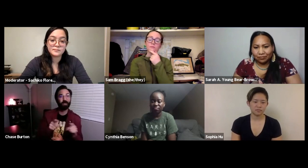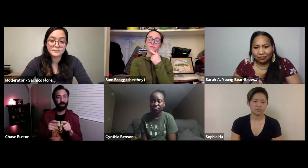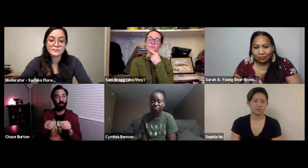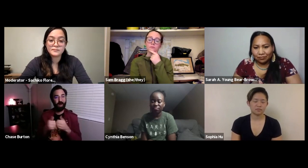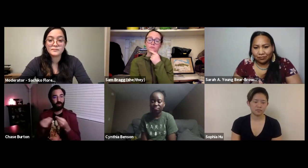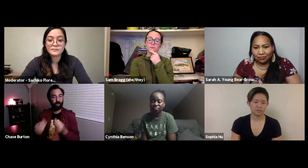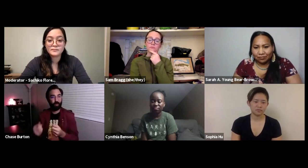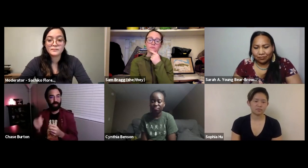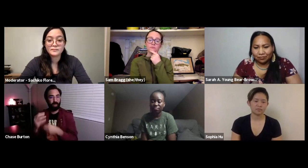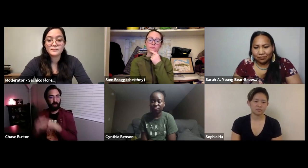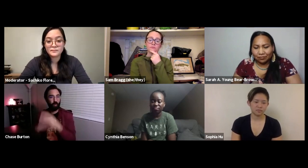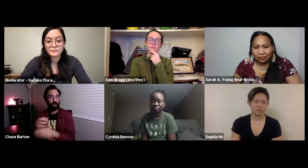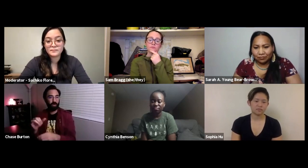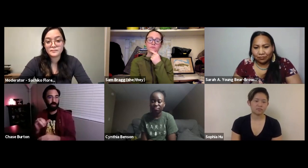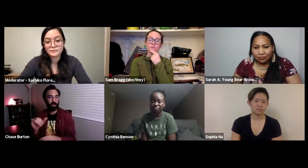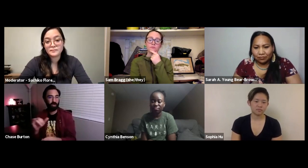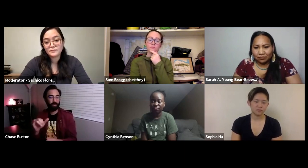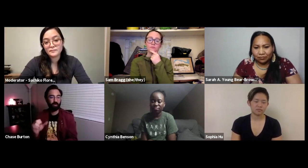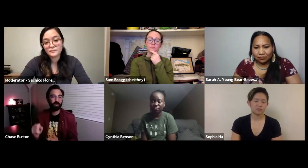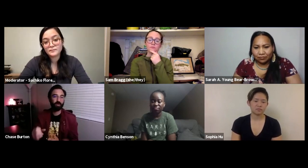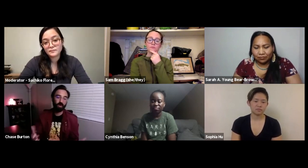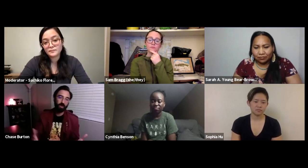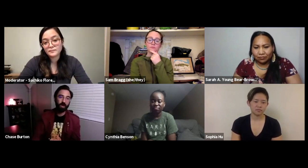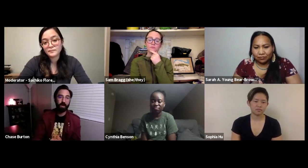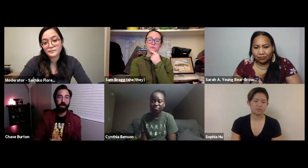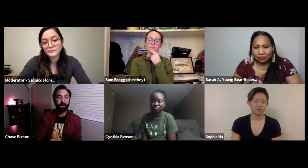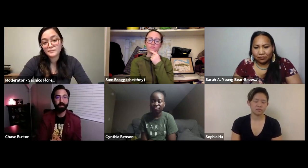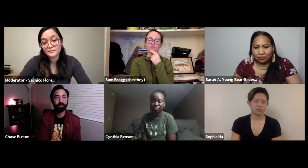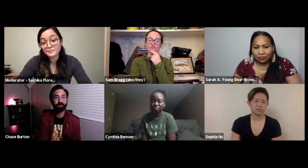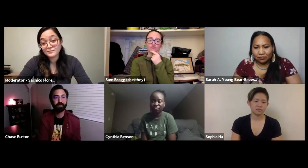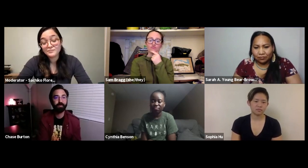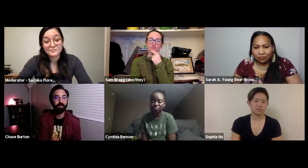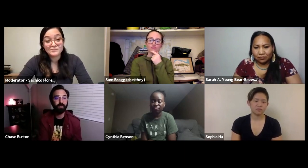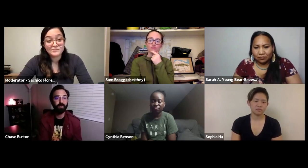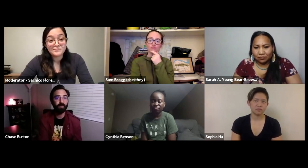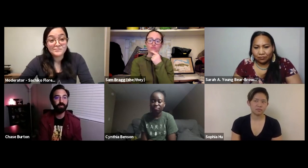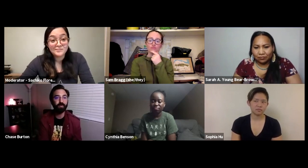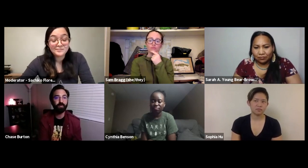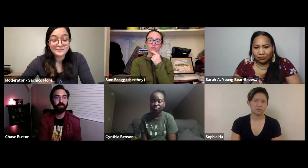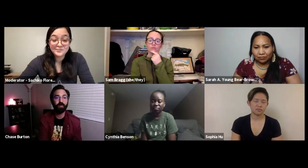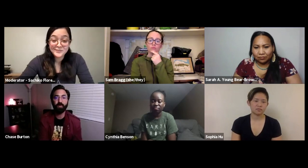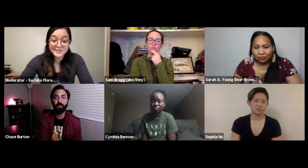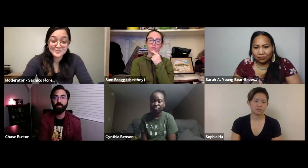there's a way to make the world happier in that sense.